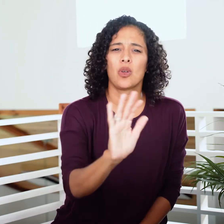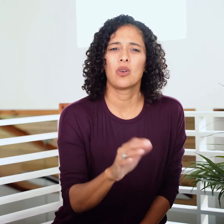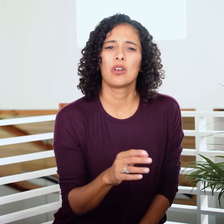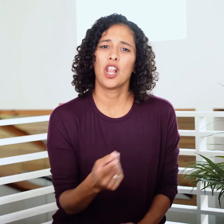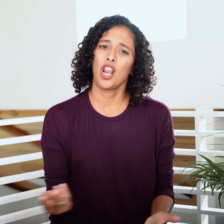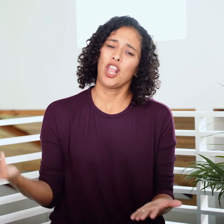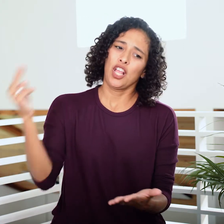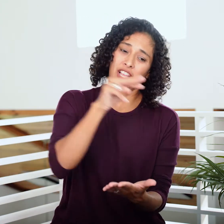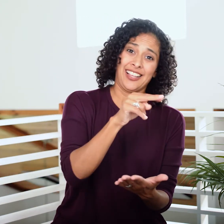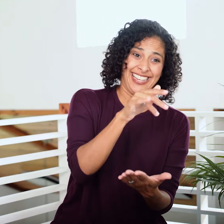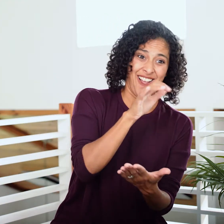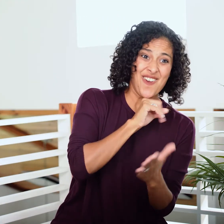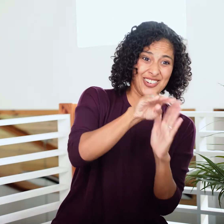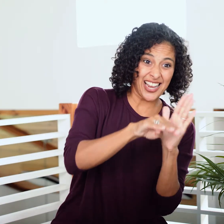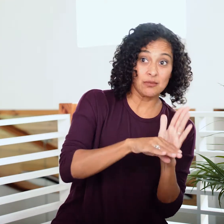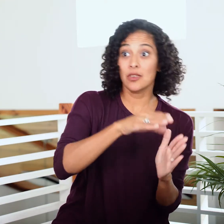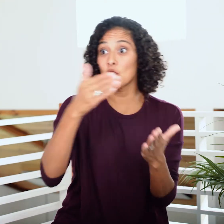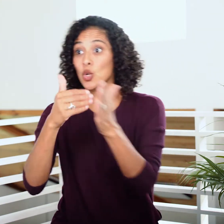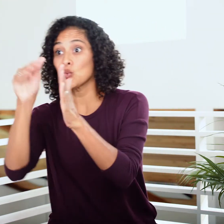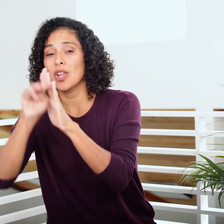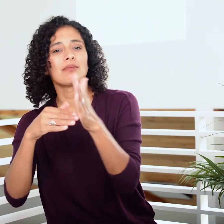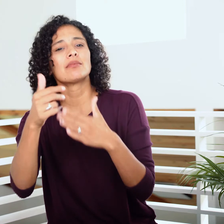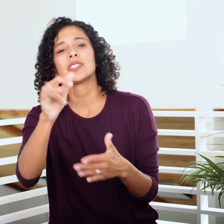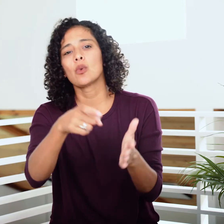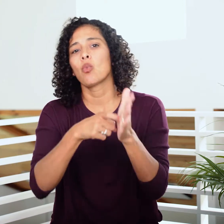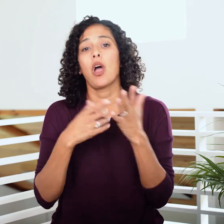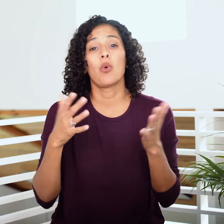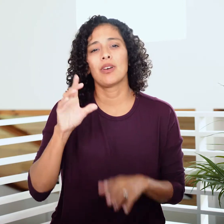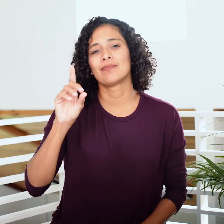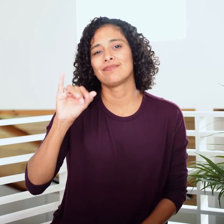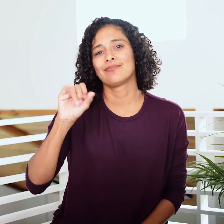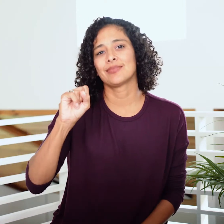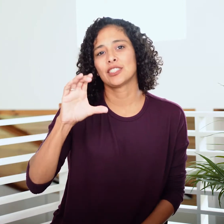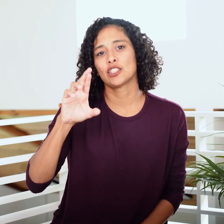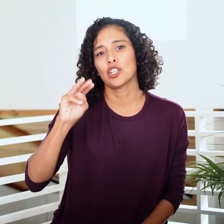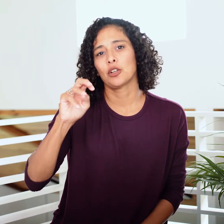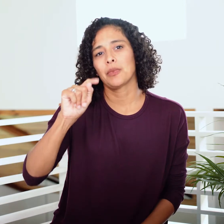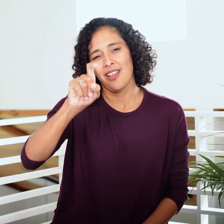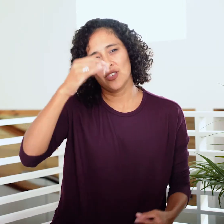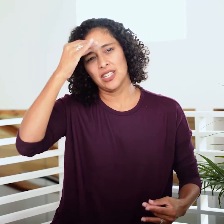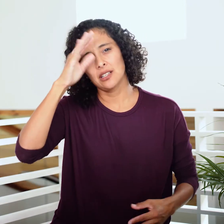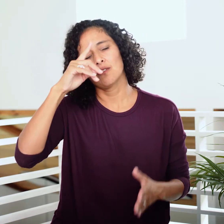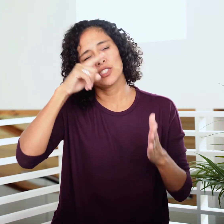Even back then this required discernment.